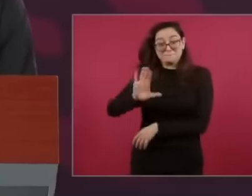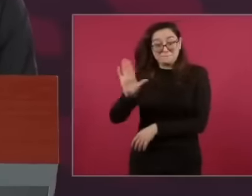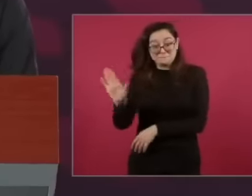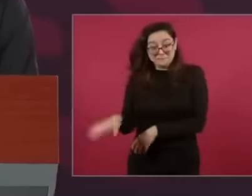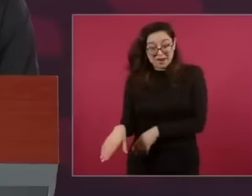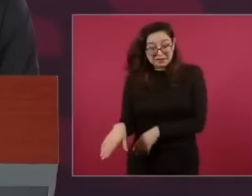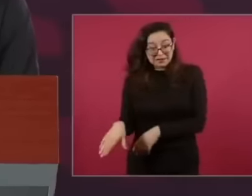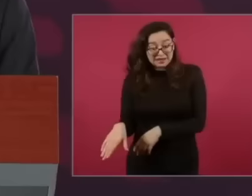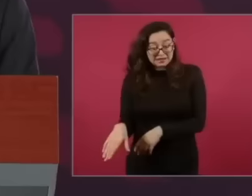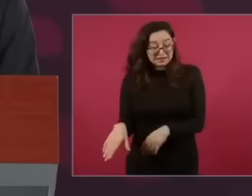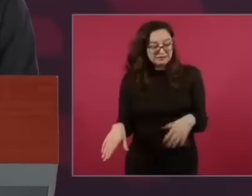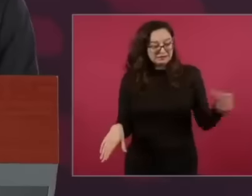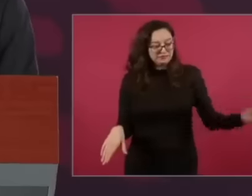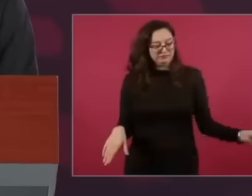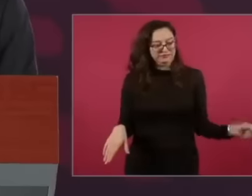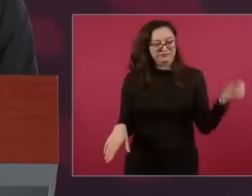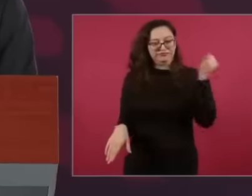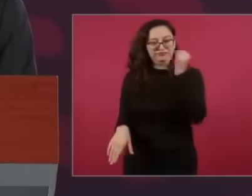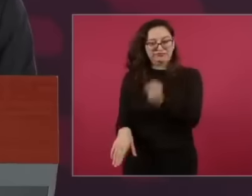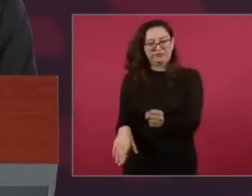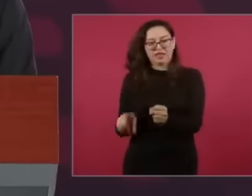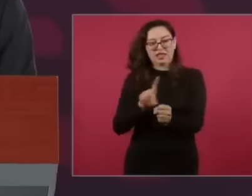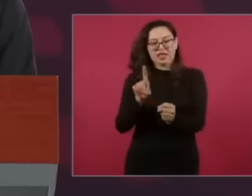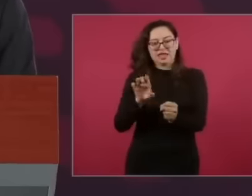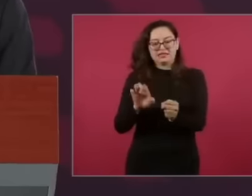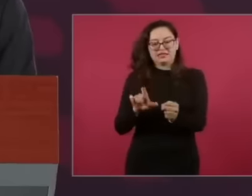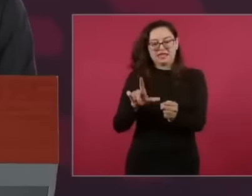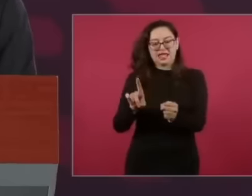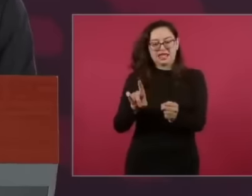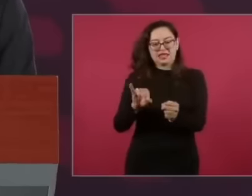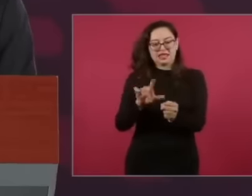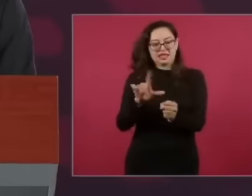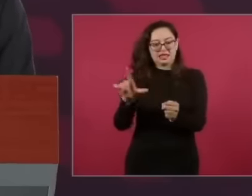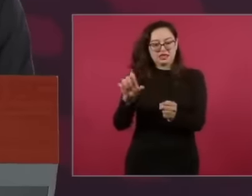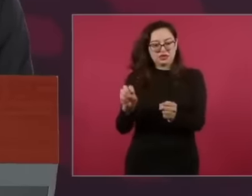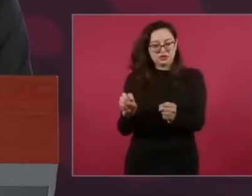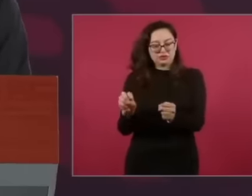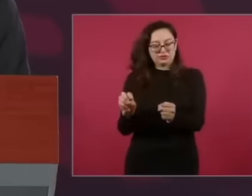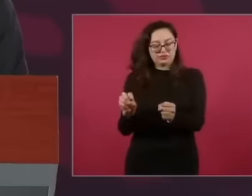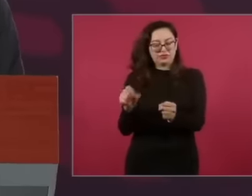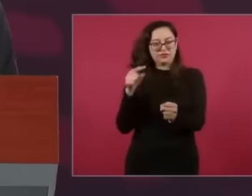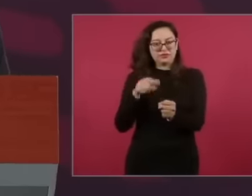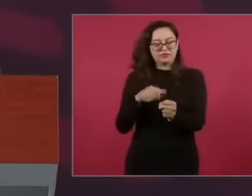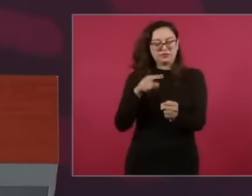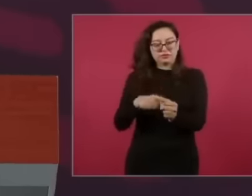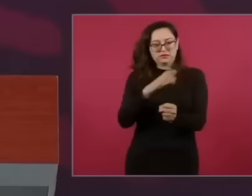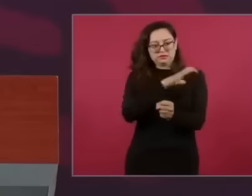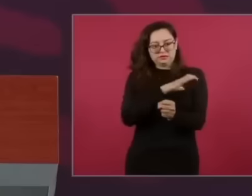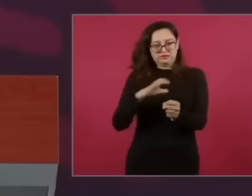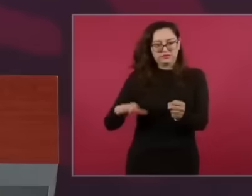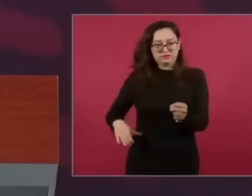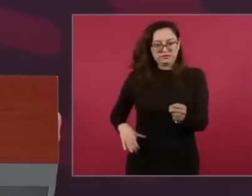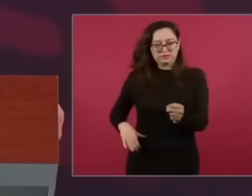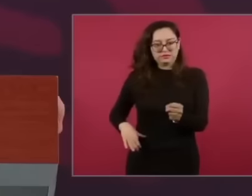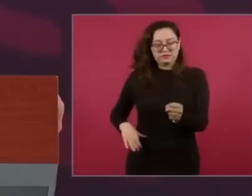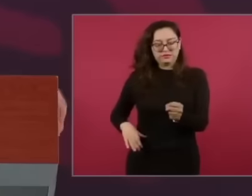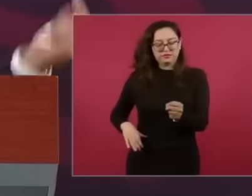Cedillo as a candidate there is a